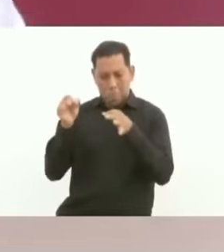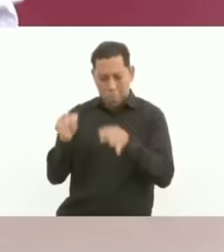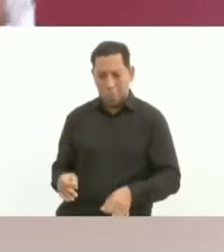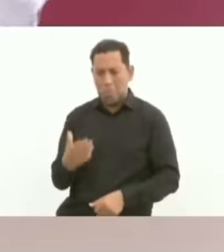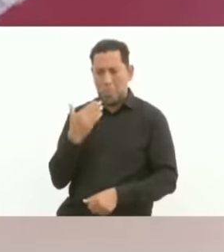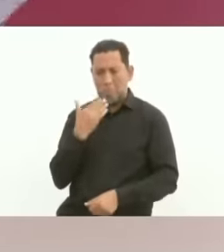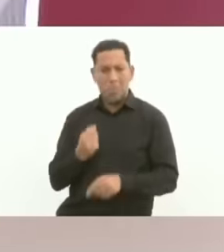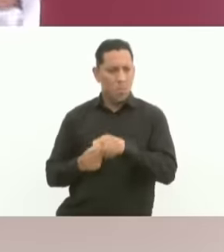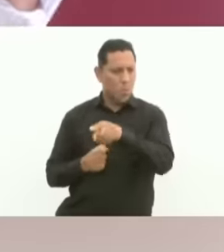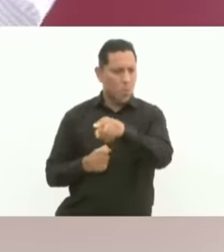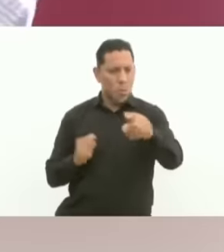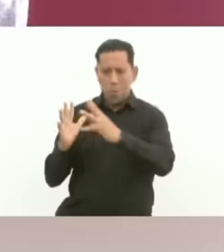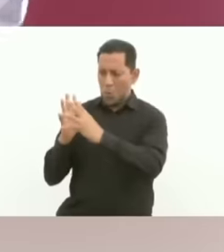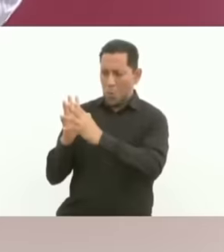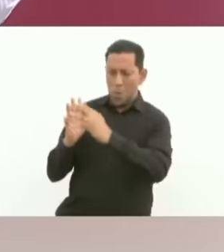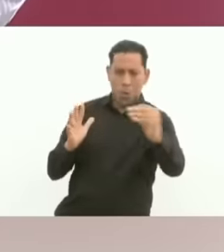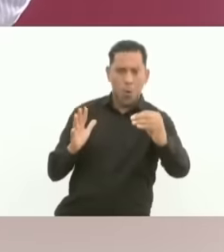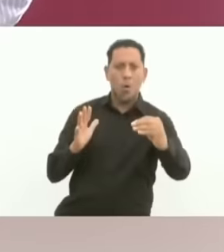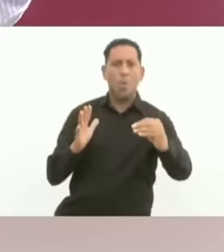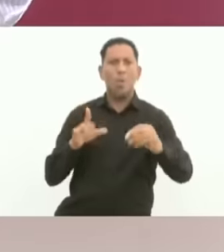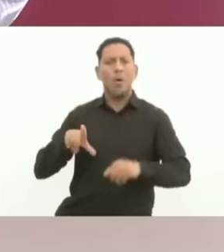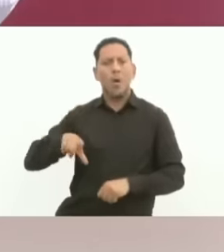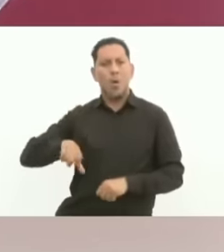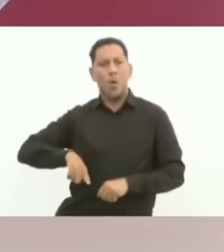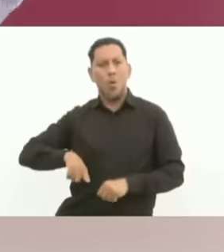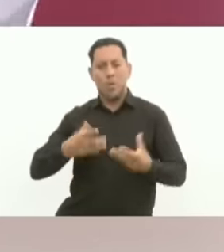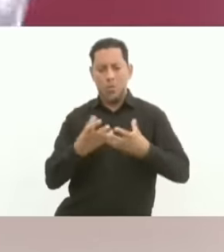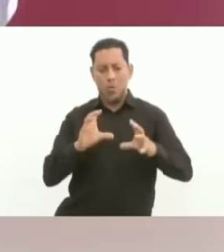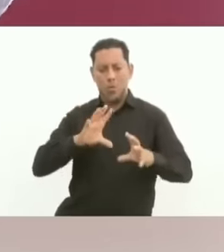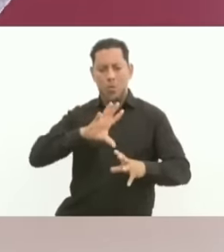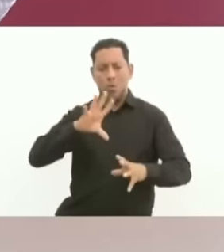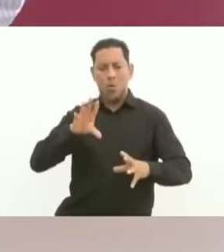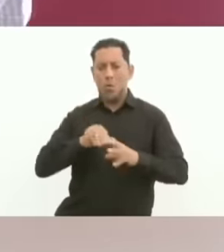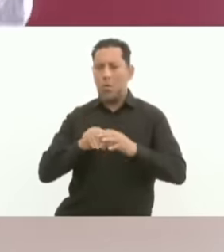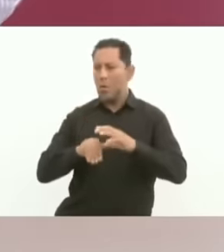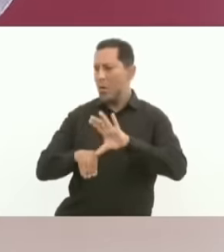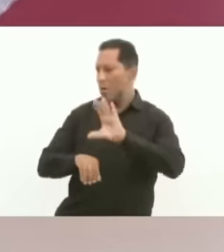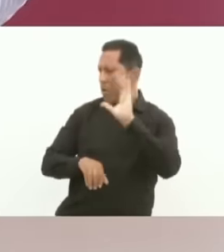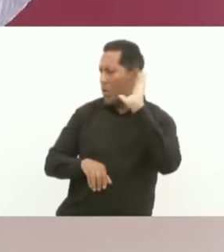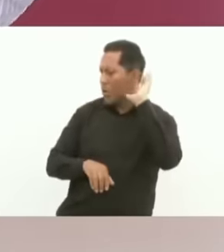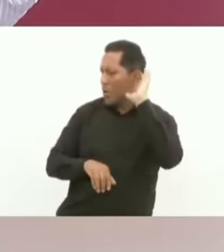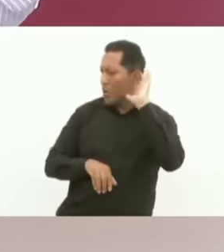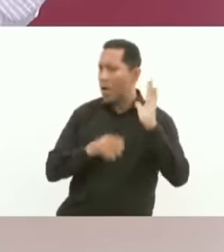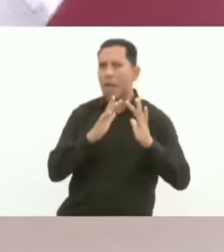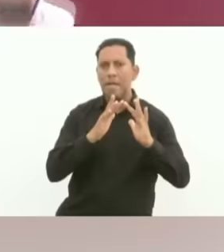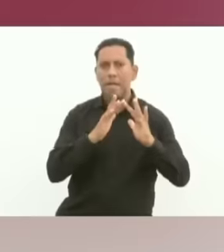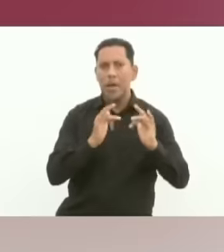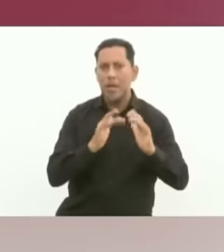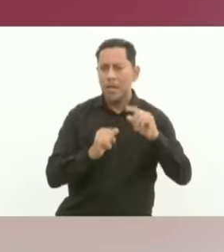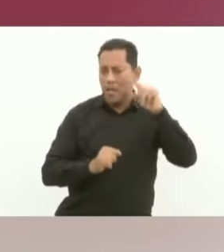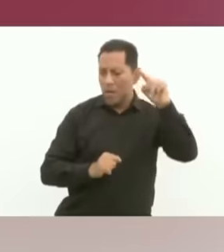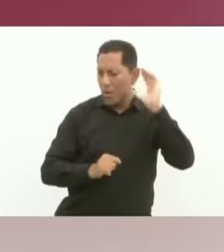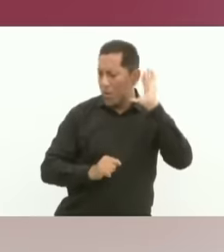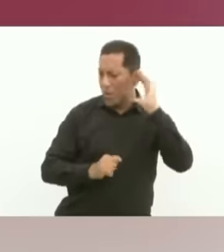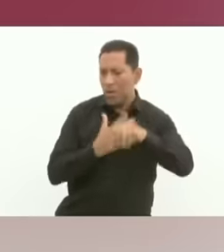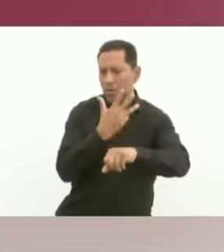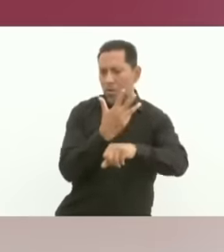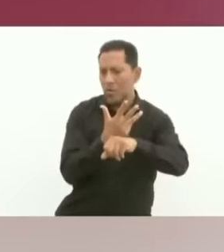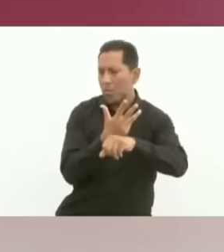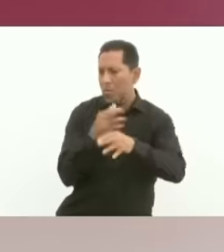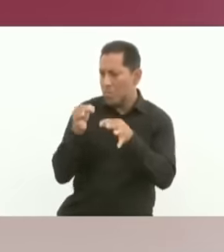all governments in the world, as has been heard in France and in the United States, we wish you with